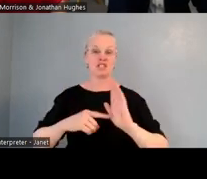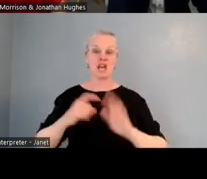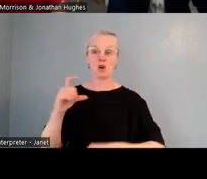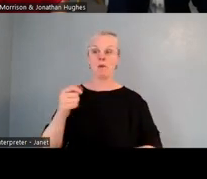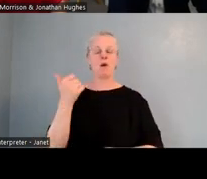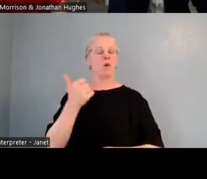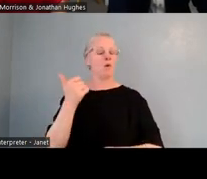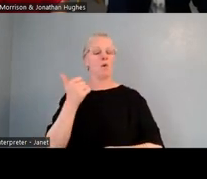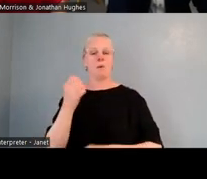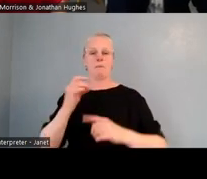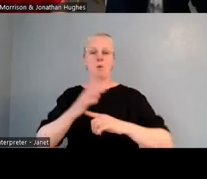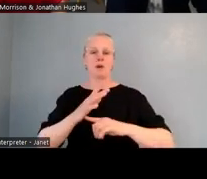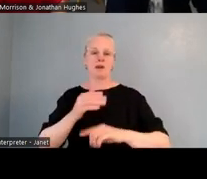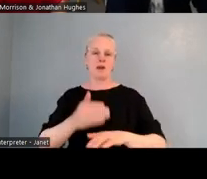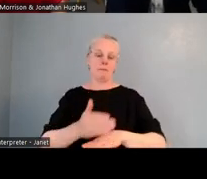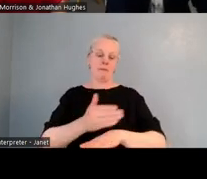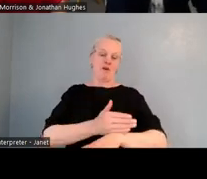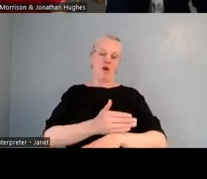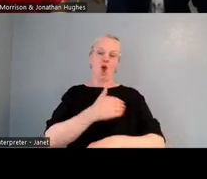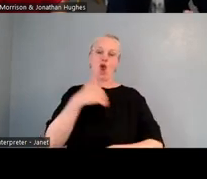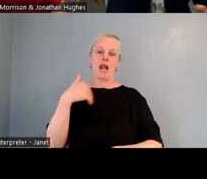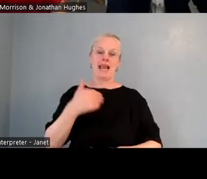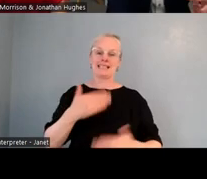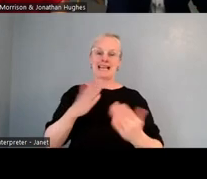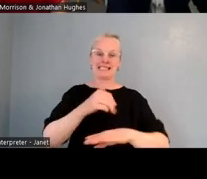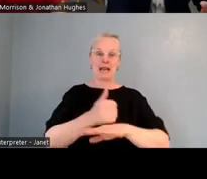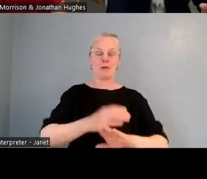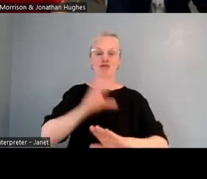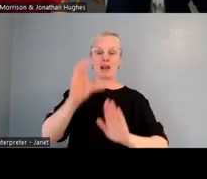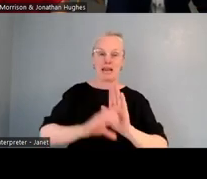of the curriculum, which we'll talk a bit more a bit later, but also having nice transition